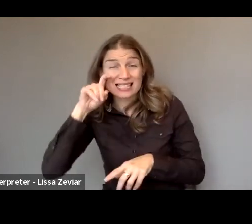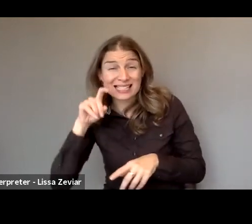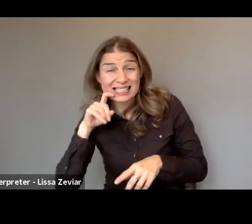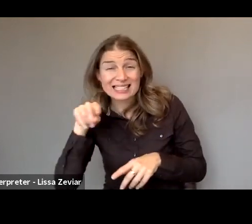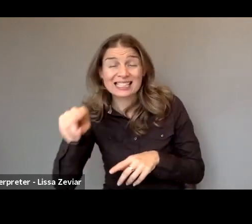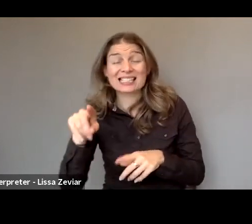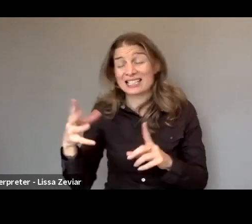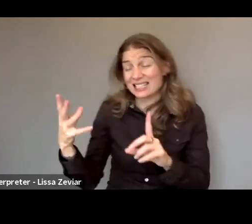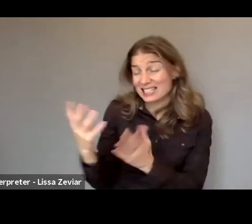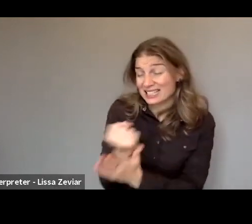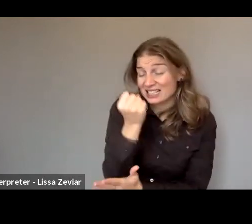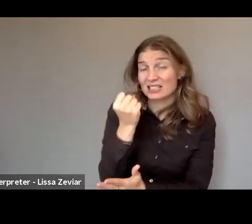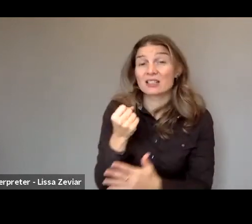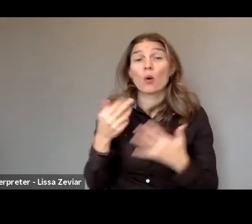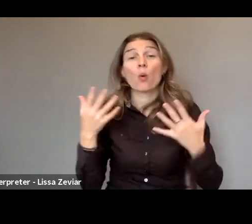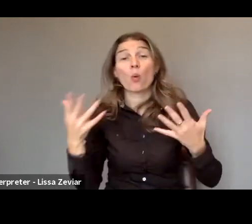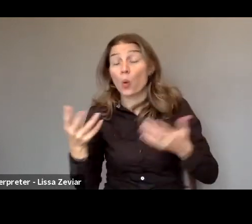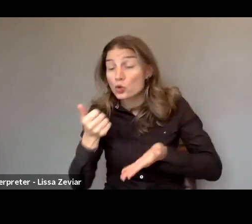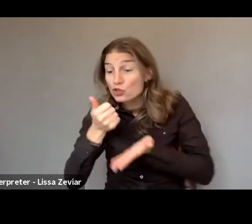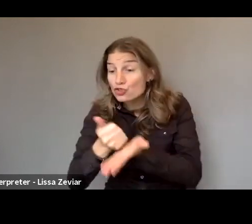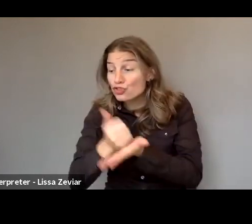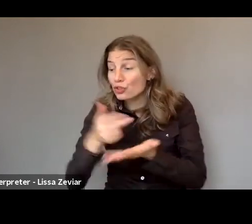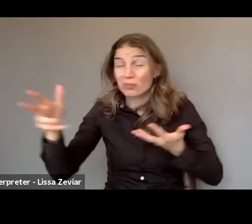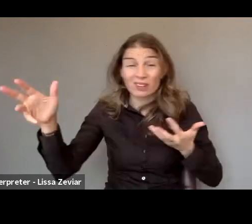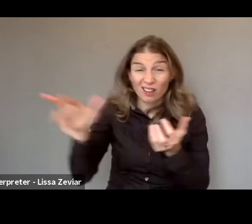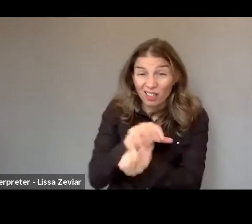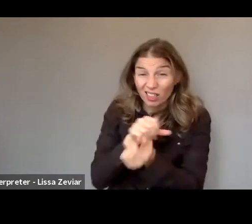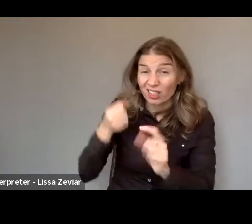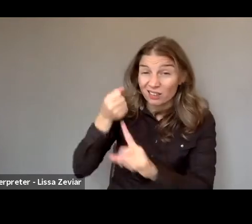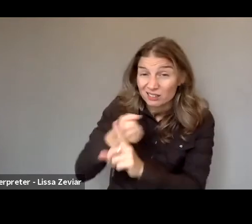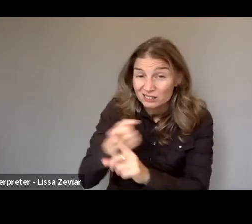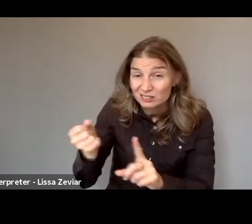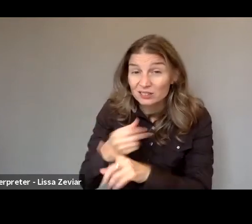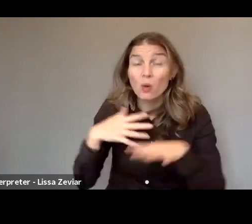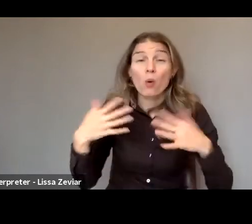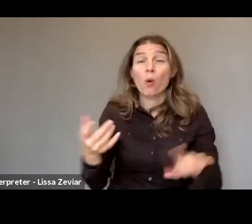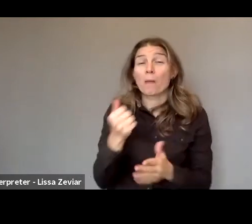violence in the course of treatment, overmedication or withholding medication.